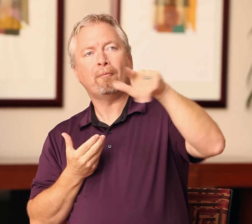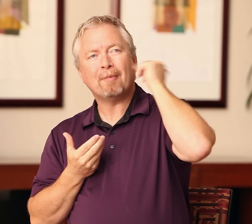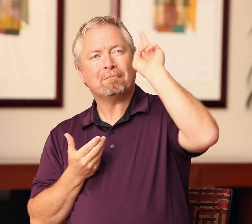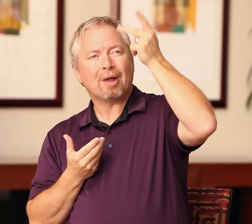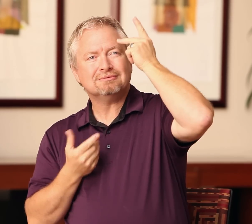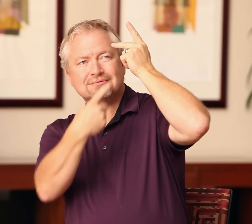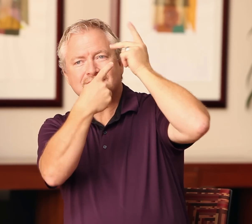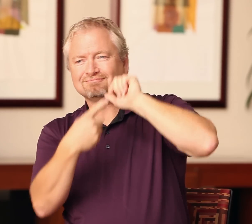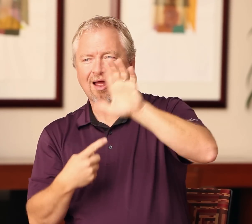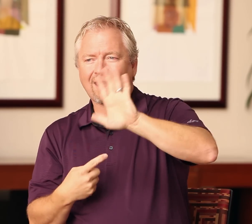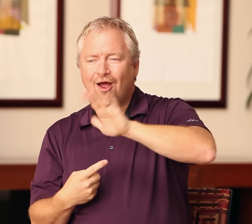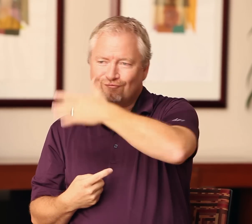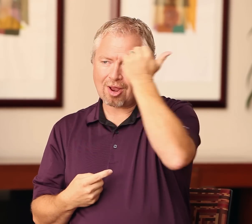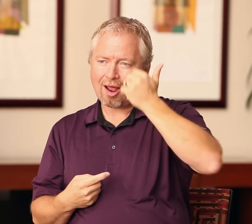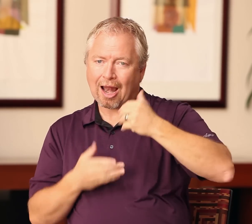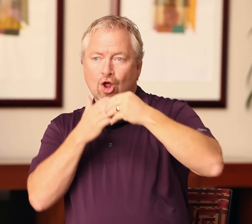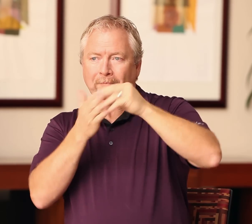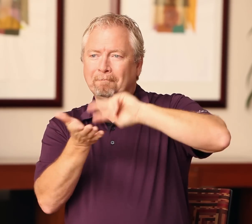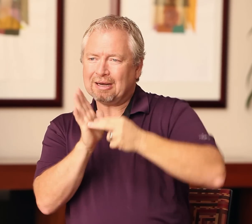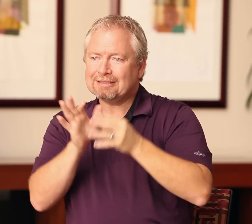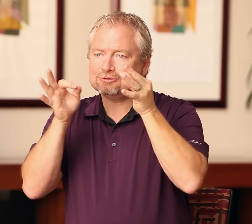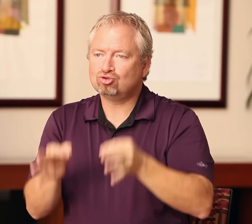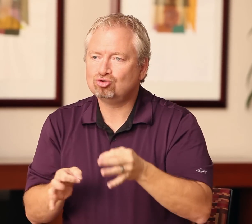then they are forgetting that leadership means to be involved in making decisions.